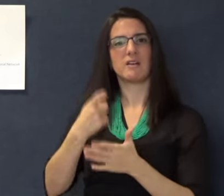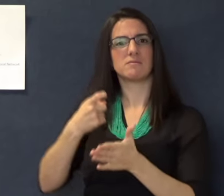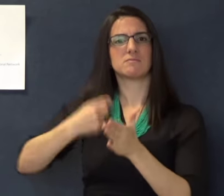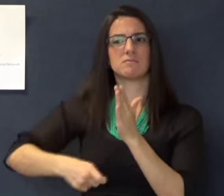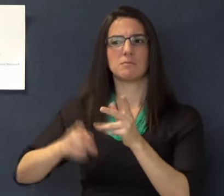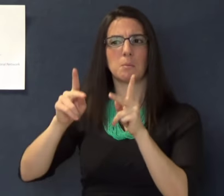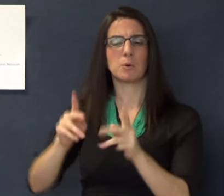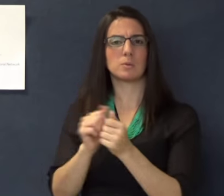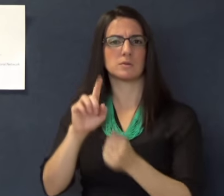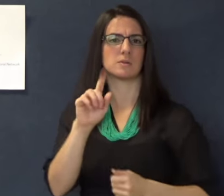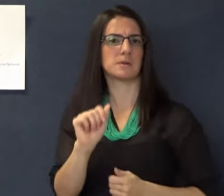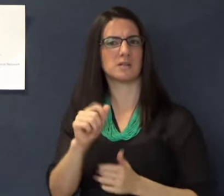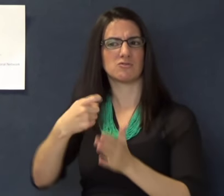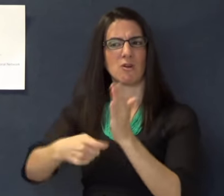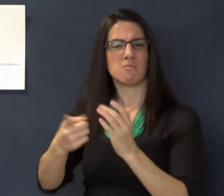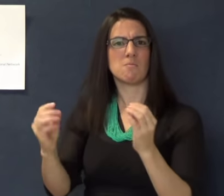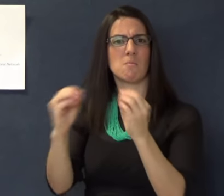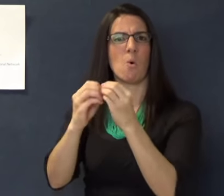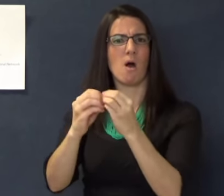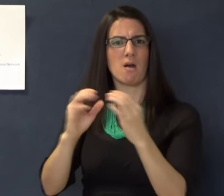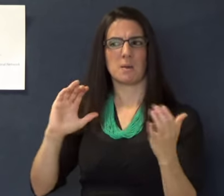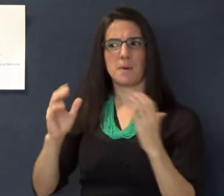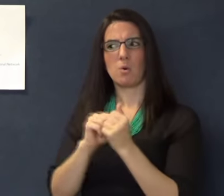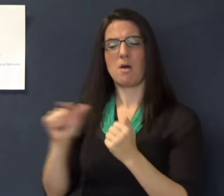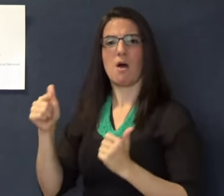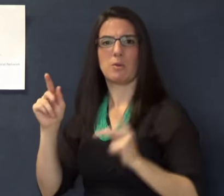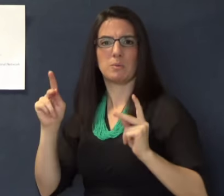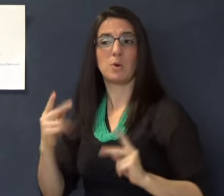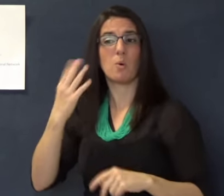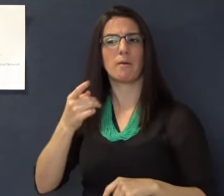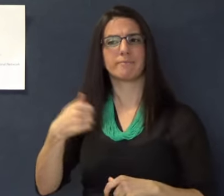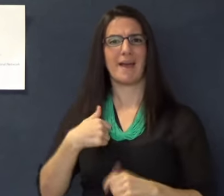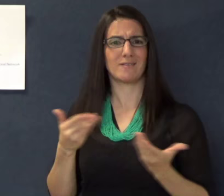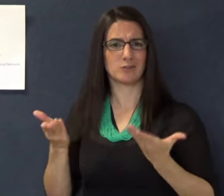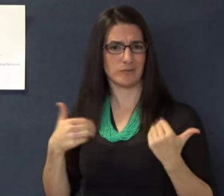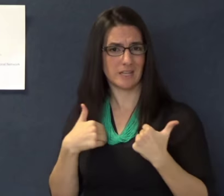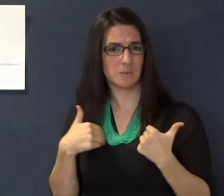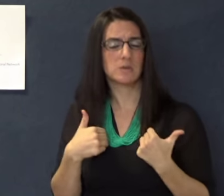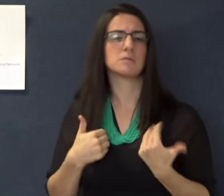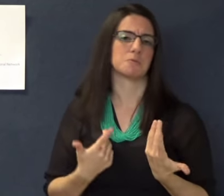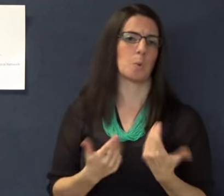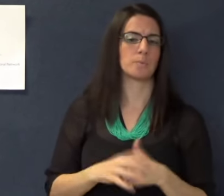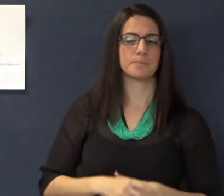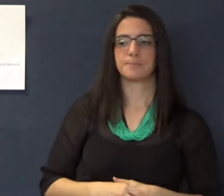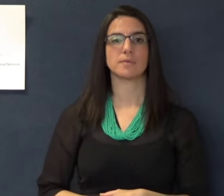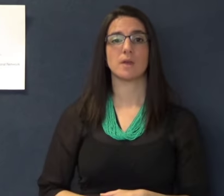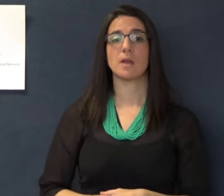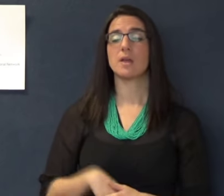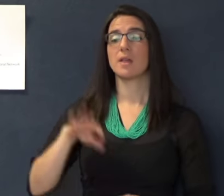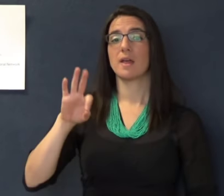The law states that surcharges are illegal; people with disabilities cannot be charged more for the same functional access aspeople without disabilities.